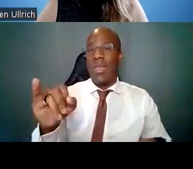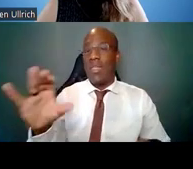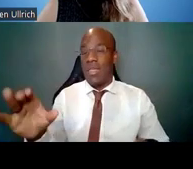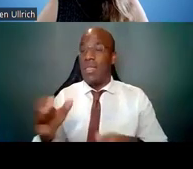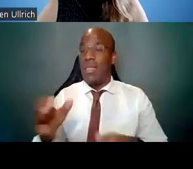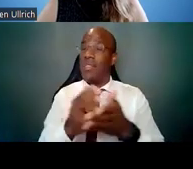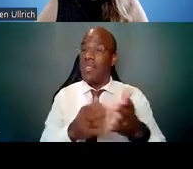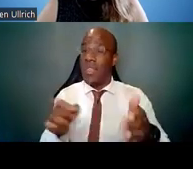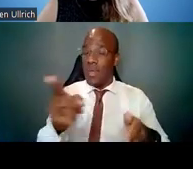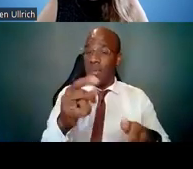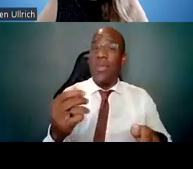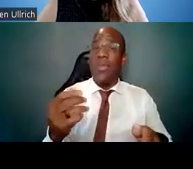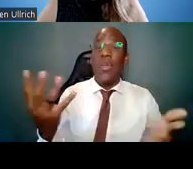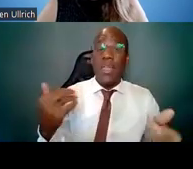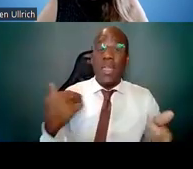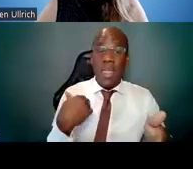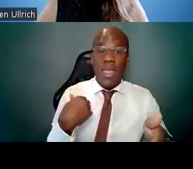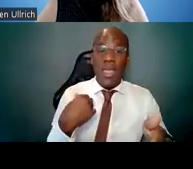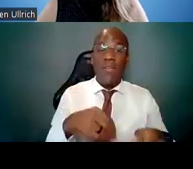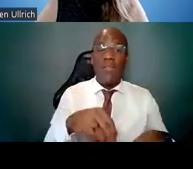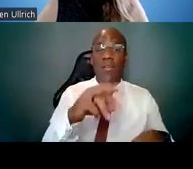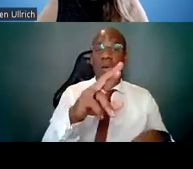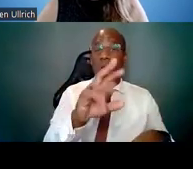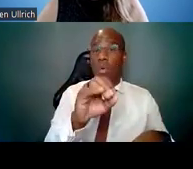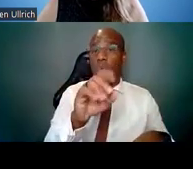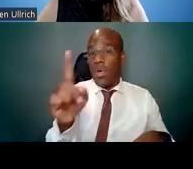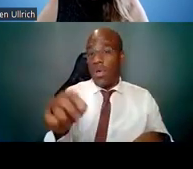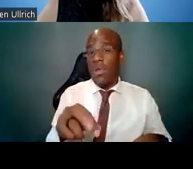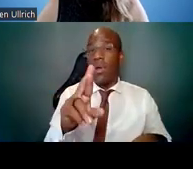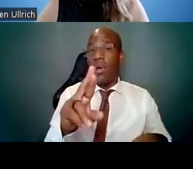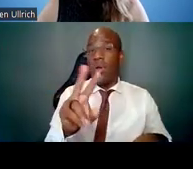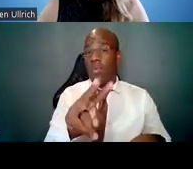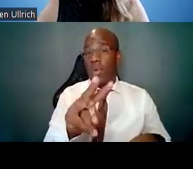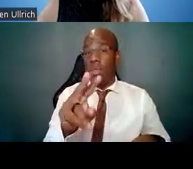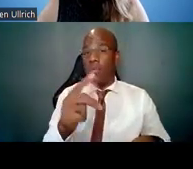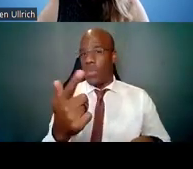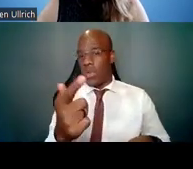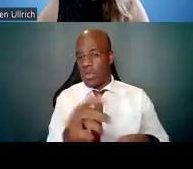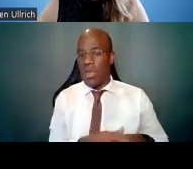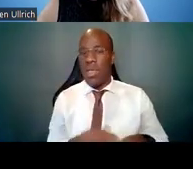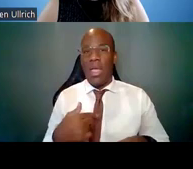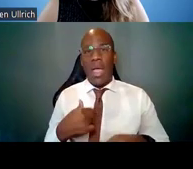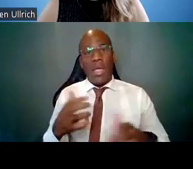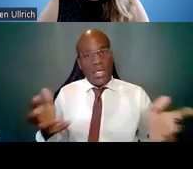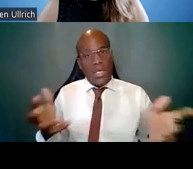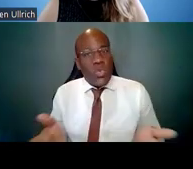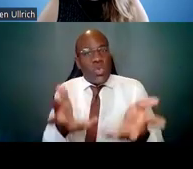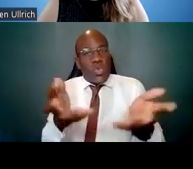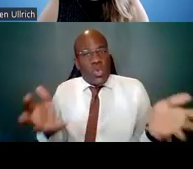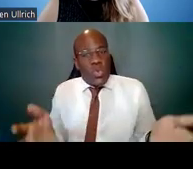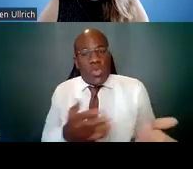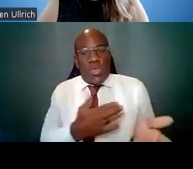and diversity R21, so I highly encourage you to look for those